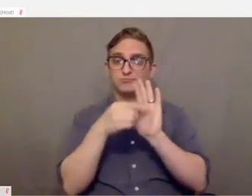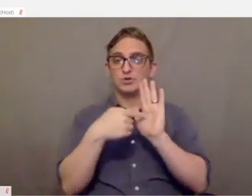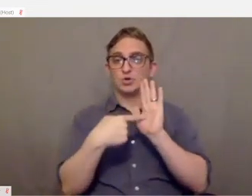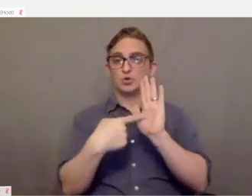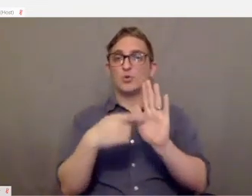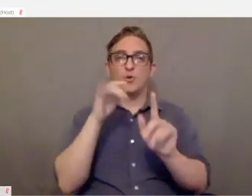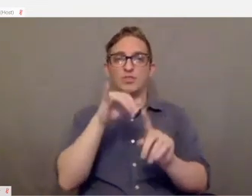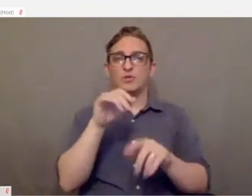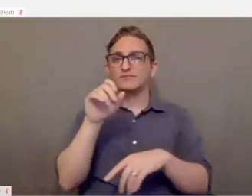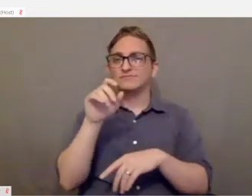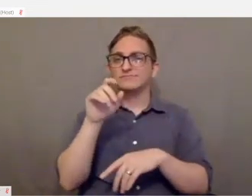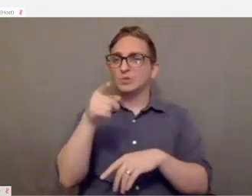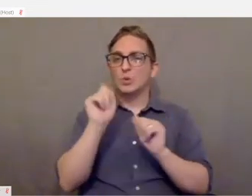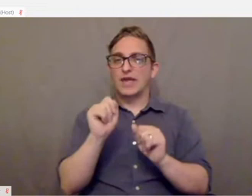stickers that you can customize.